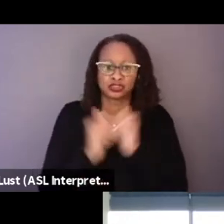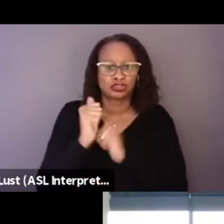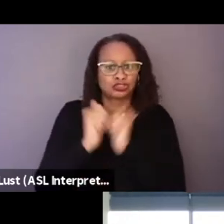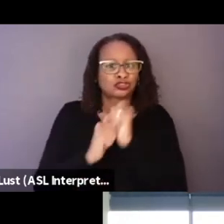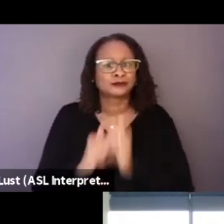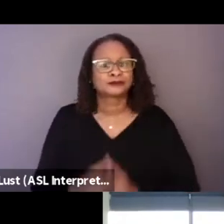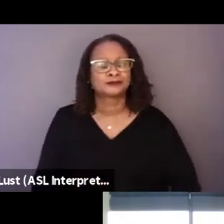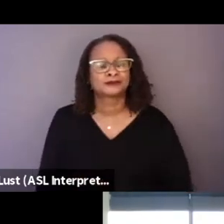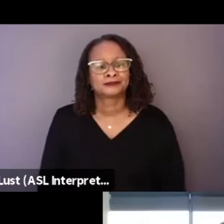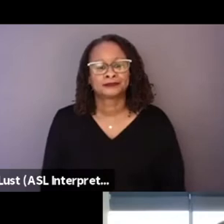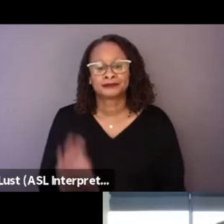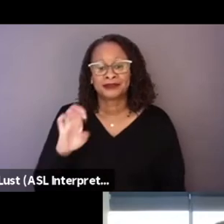Elena, anything to add there?